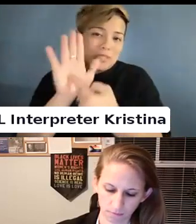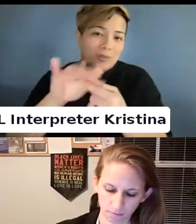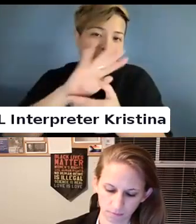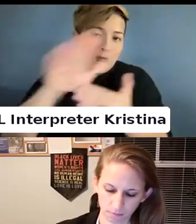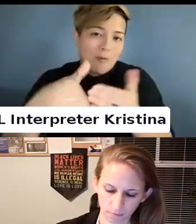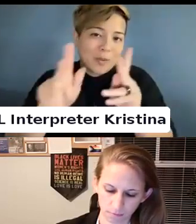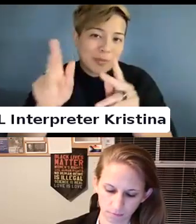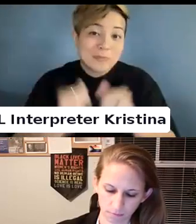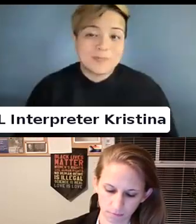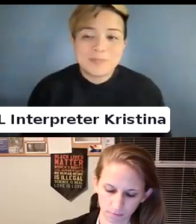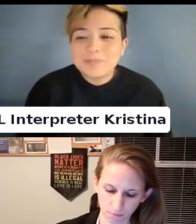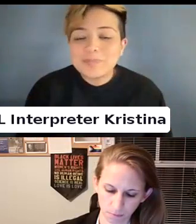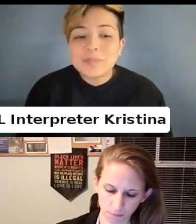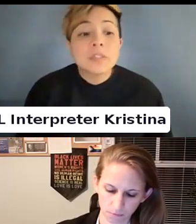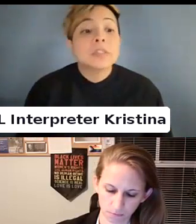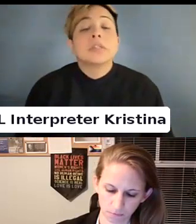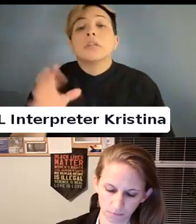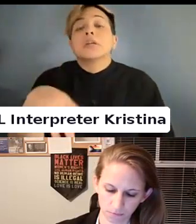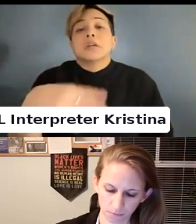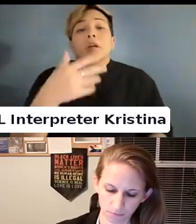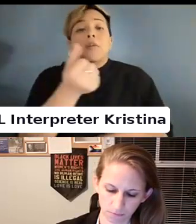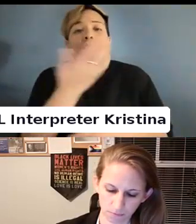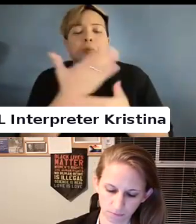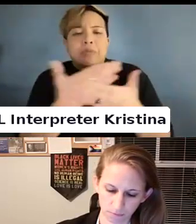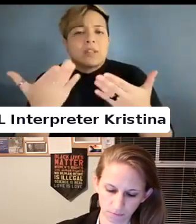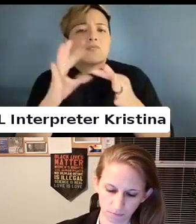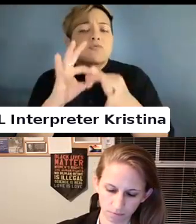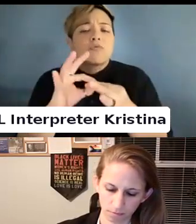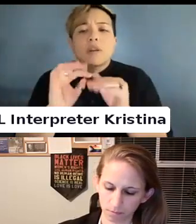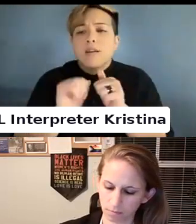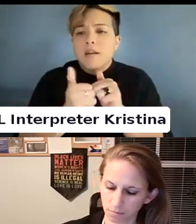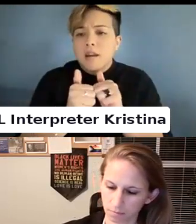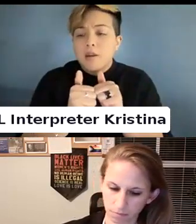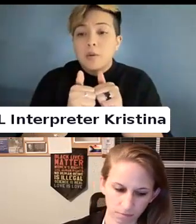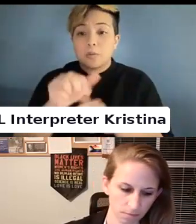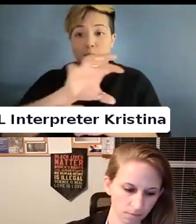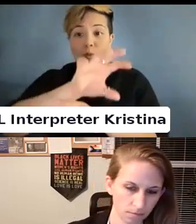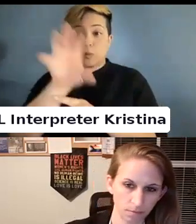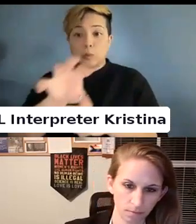A couple things regarding how the zoom is set up.